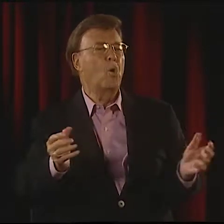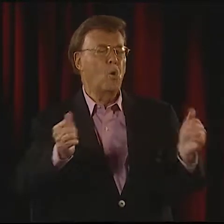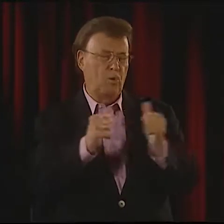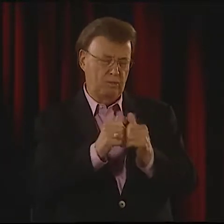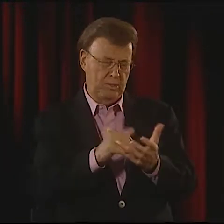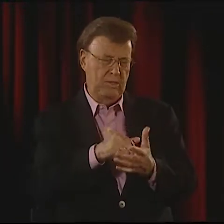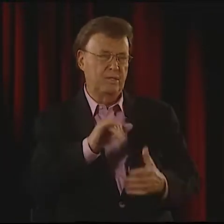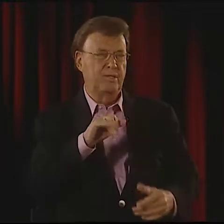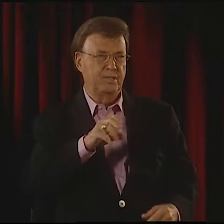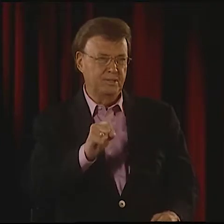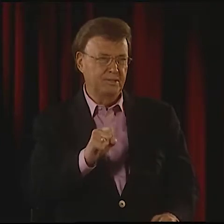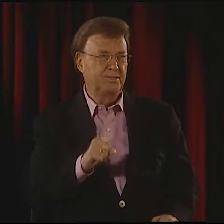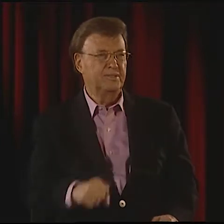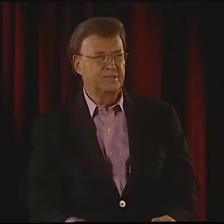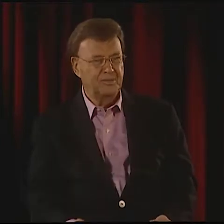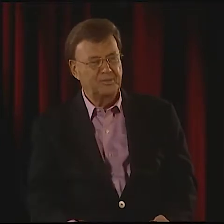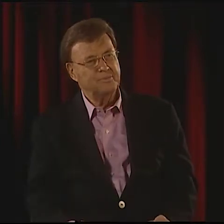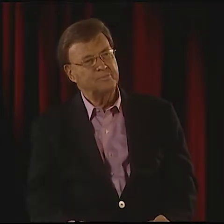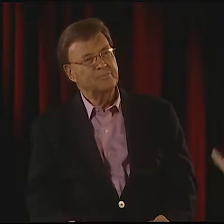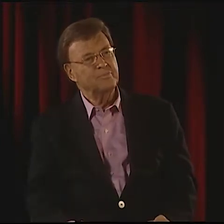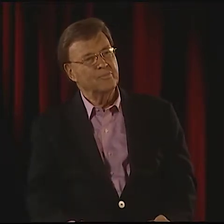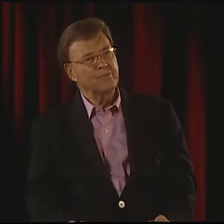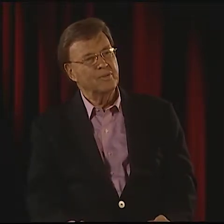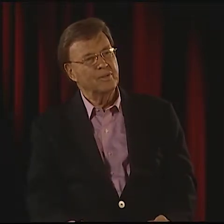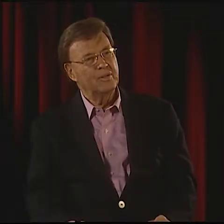THE FIRST TWO YEARS, OH, YES. YES.